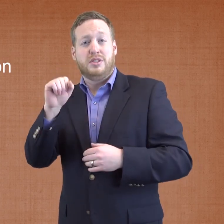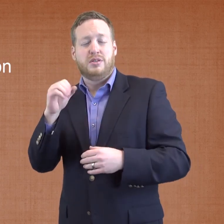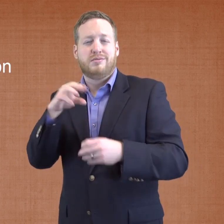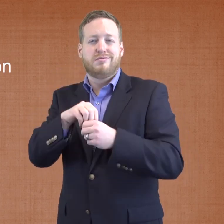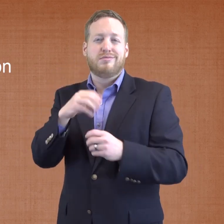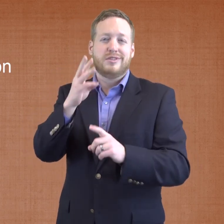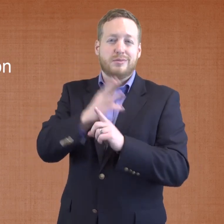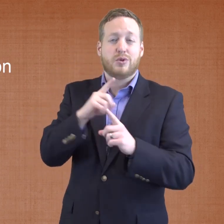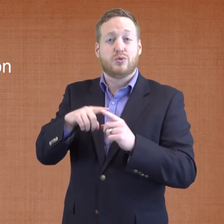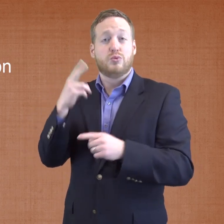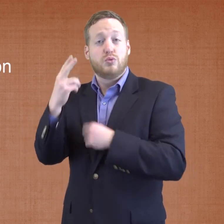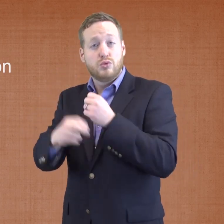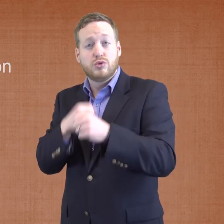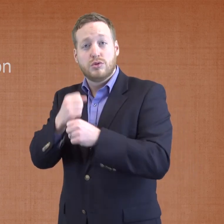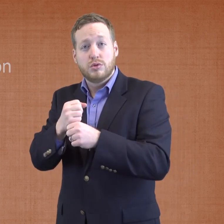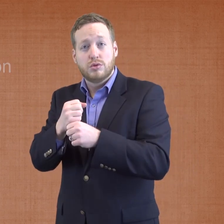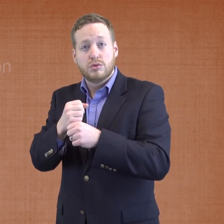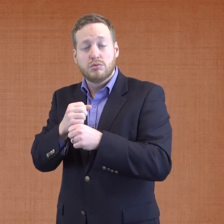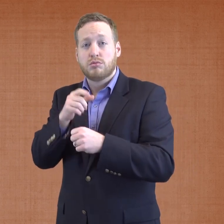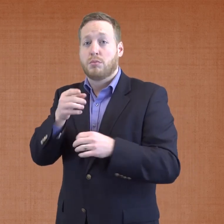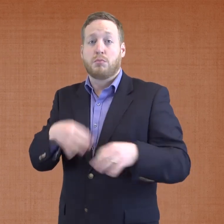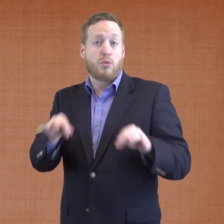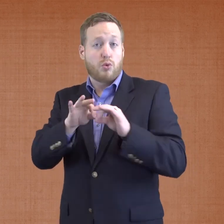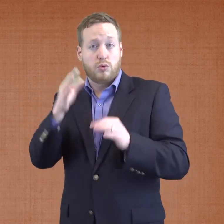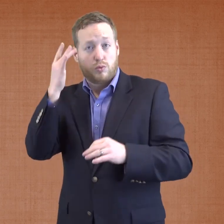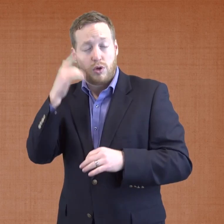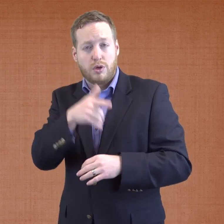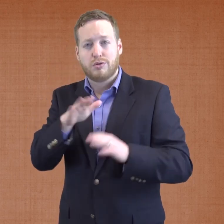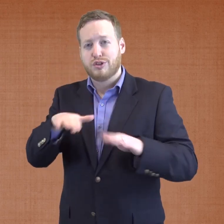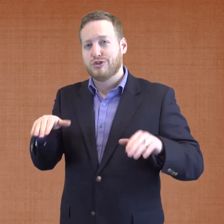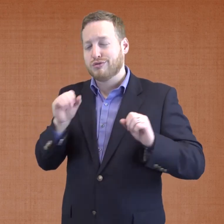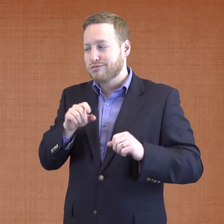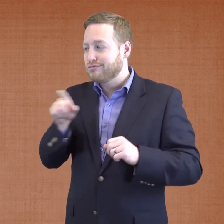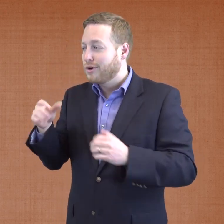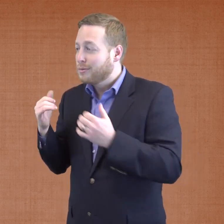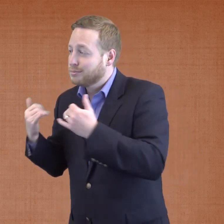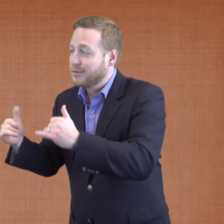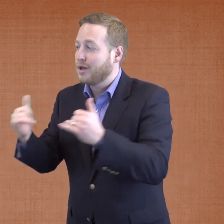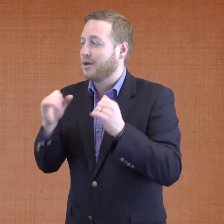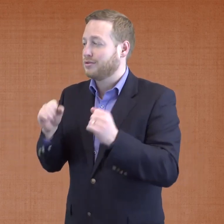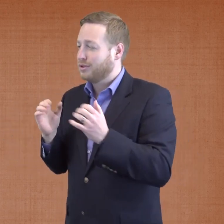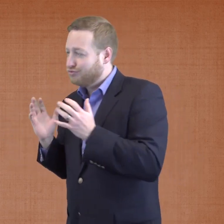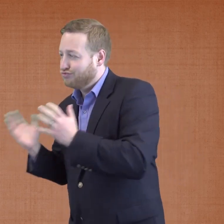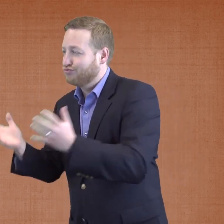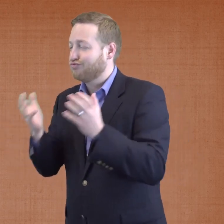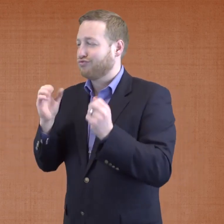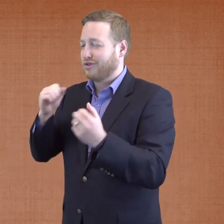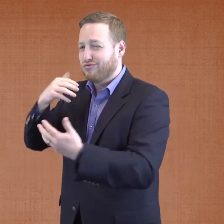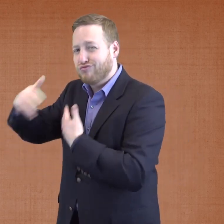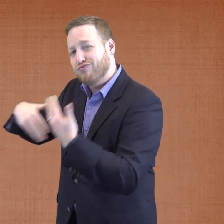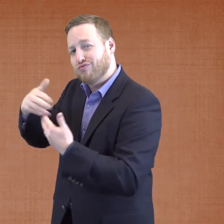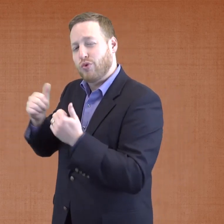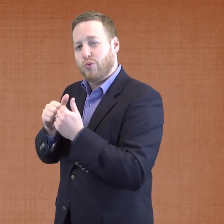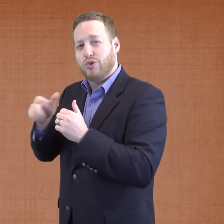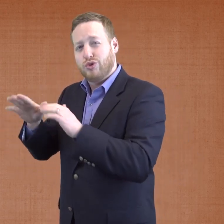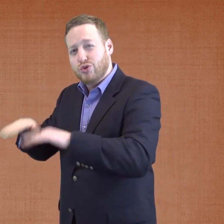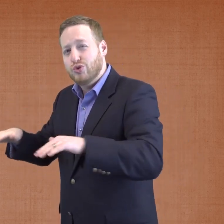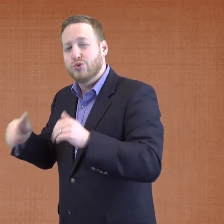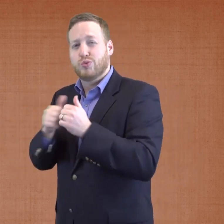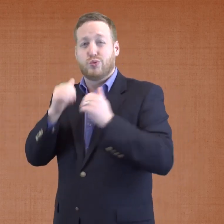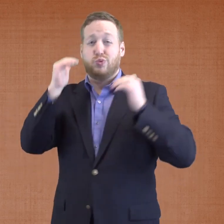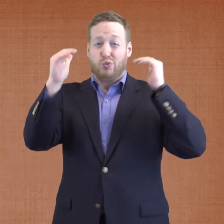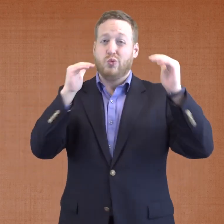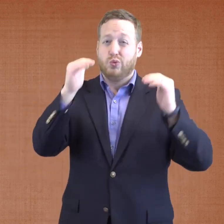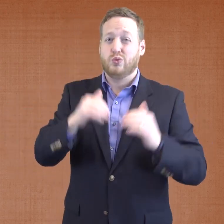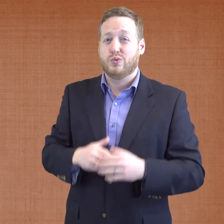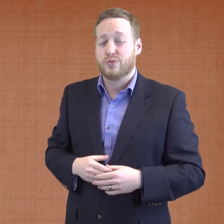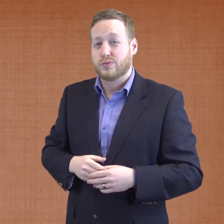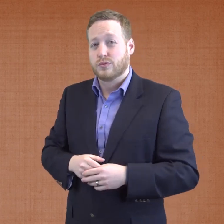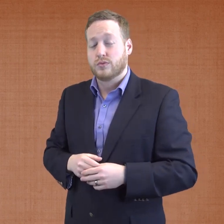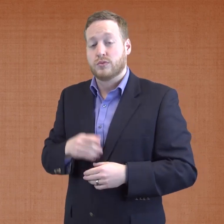within 6 months to 2 years, which is important to play, interact, and socialize with other children and adults.